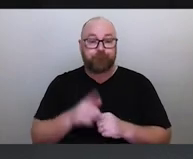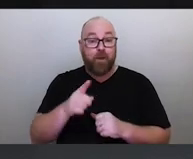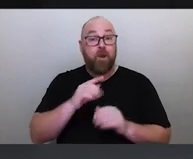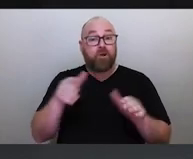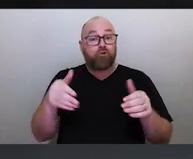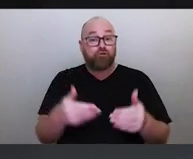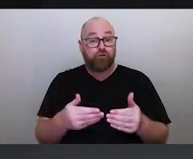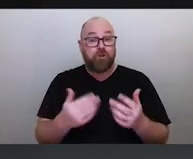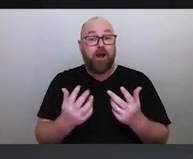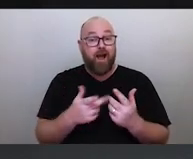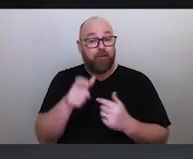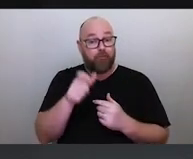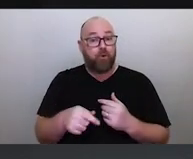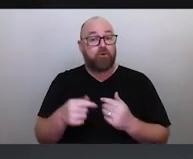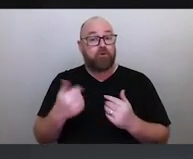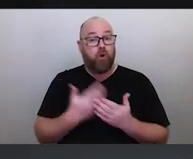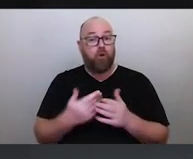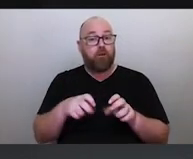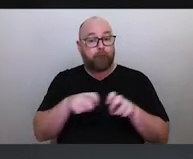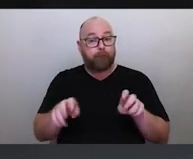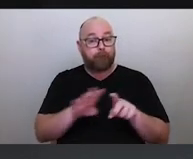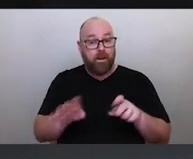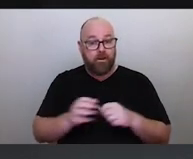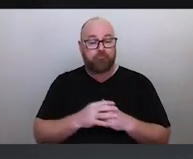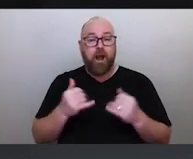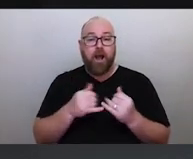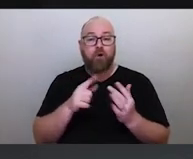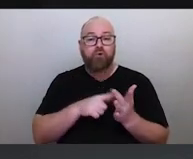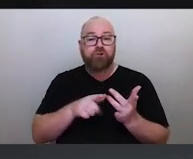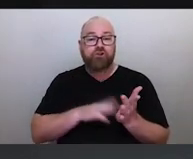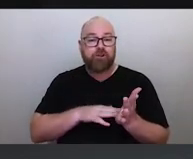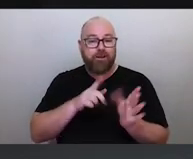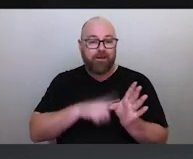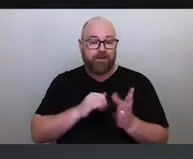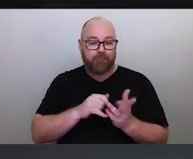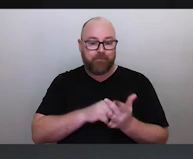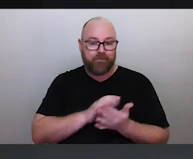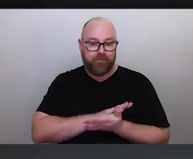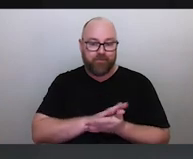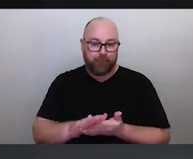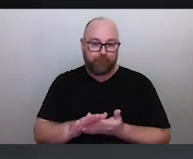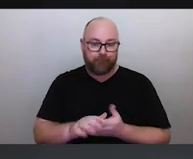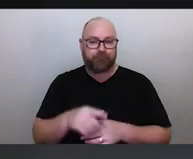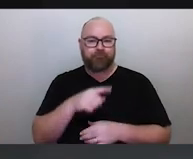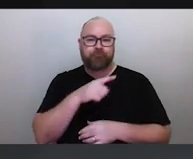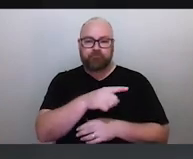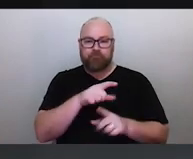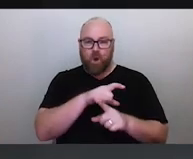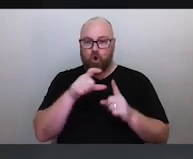the other member of our panel, Uncle Jimmy Smith. Uncle Jimmy is a Cultural Educator